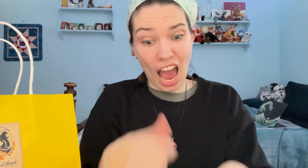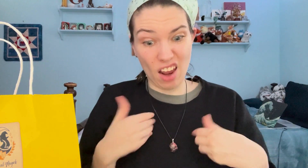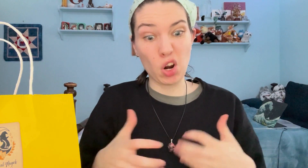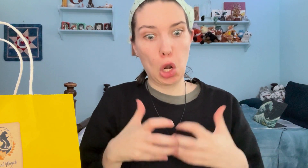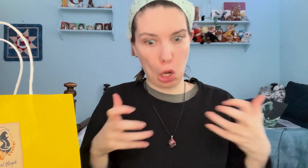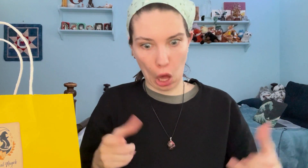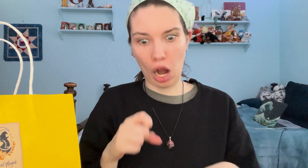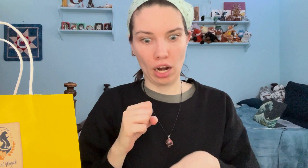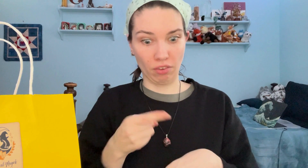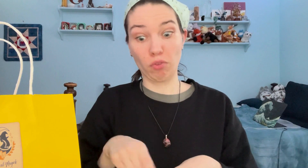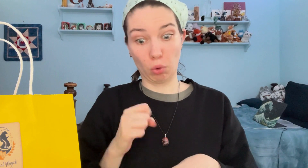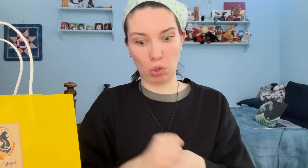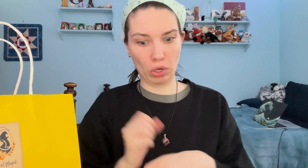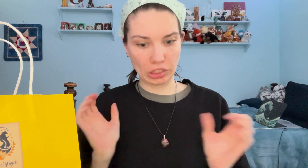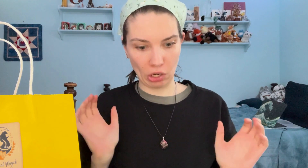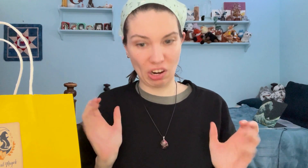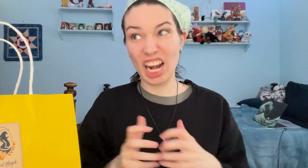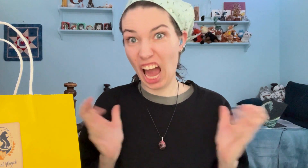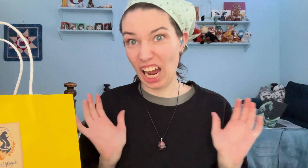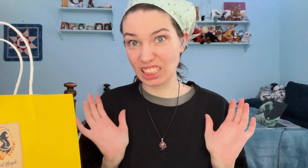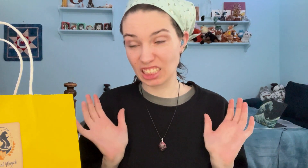I have a lot of those crystal, a lot!